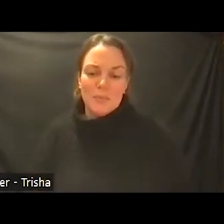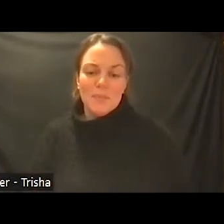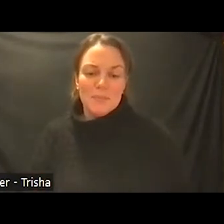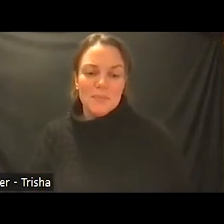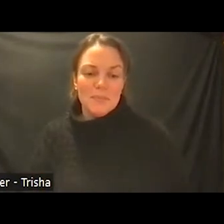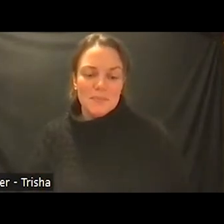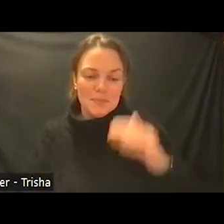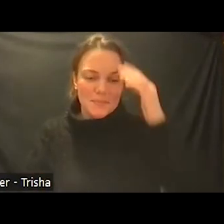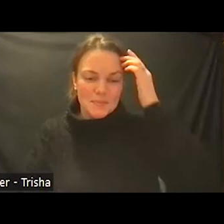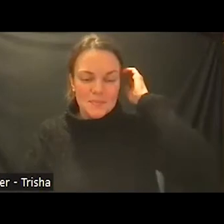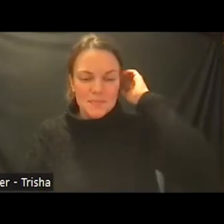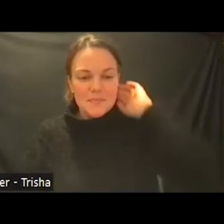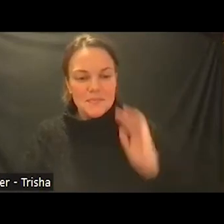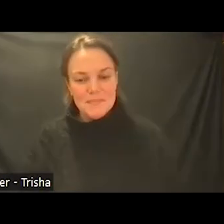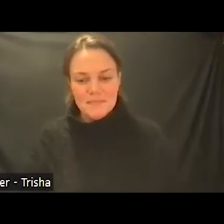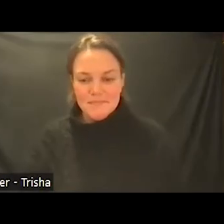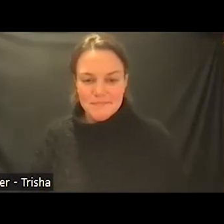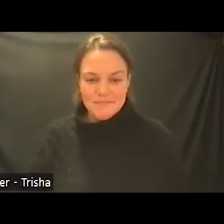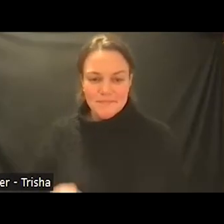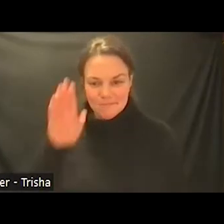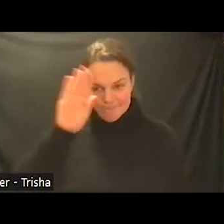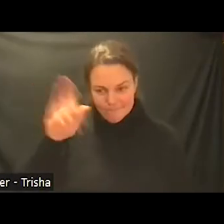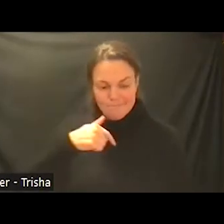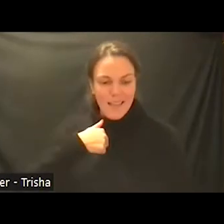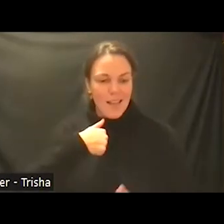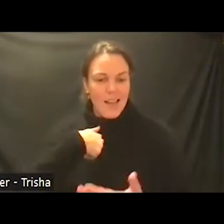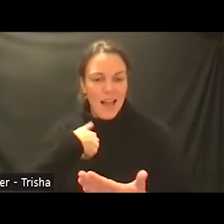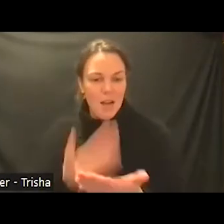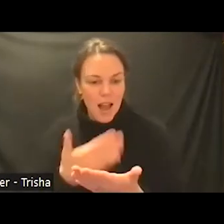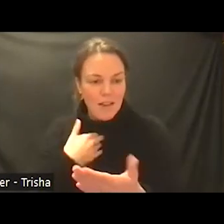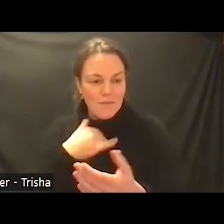so i arrived for my job interview in the department of psychiatry this was 1990. i'd been